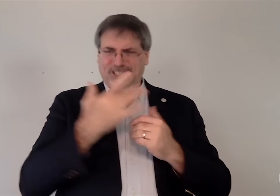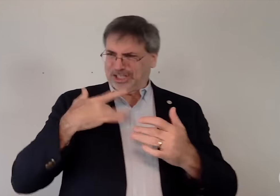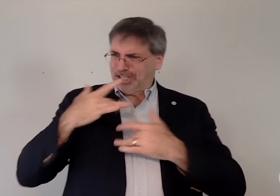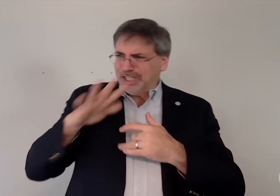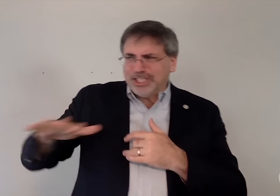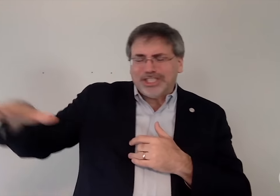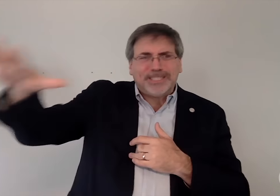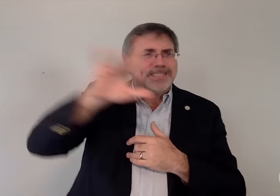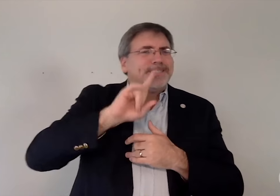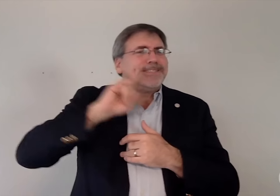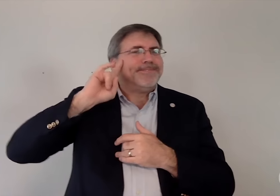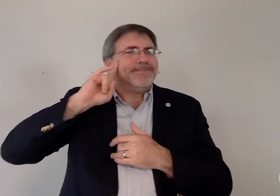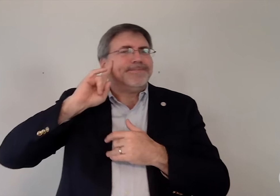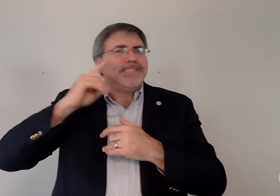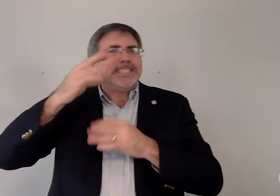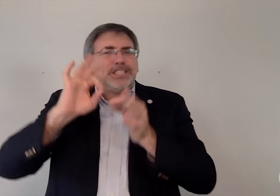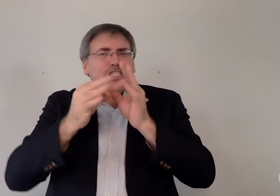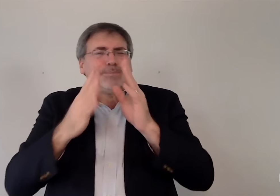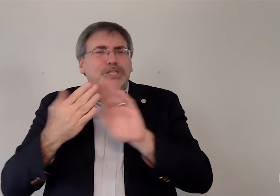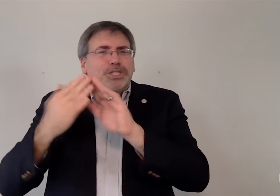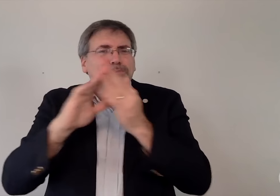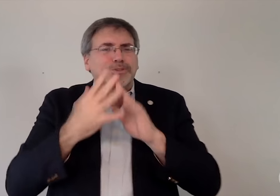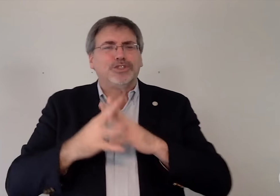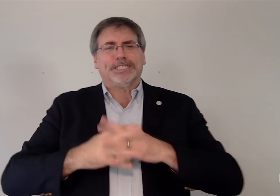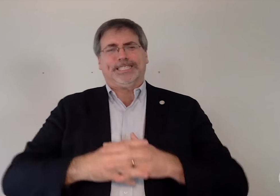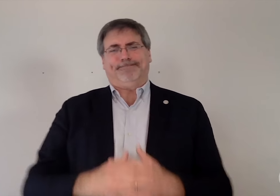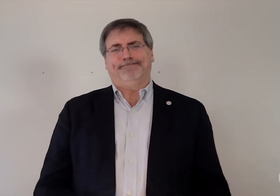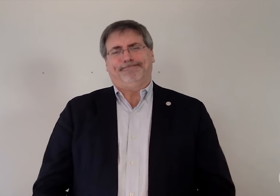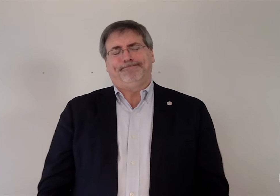out of concern for the nation’s deaf and interpreter communities.